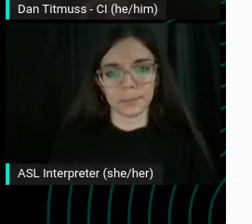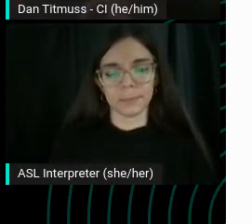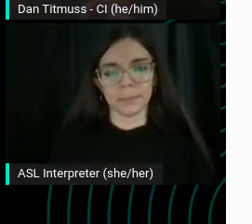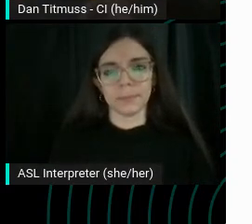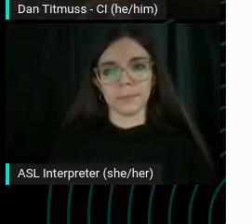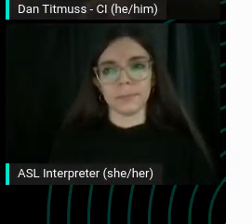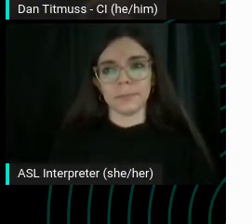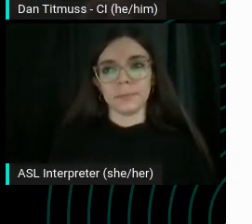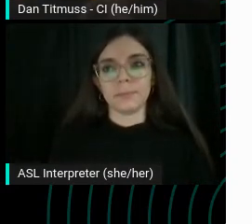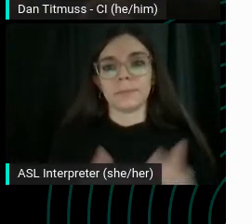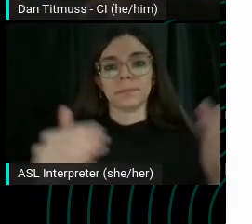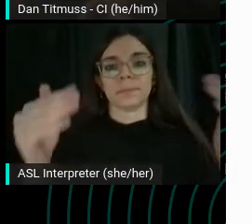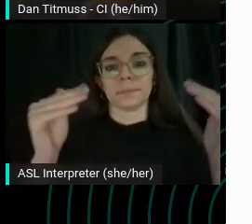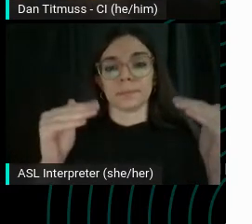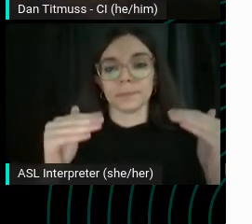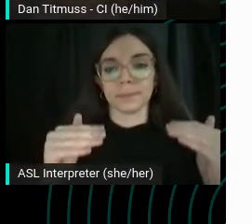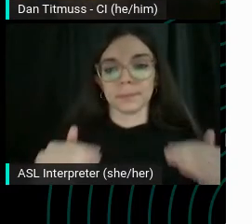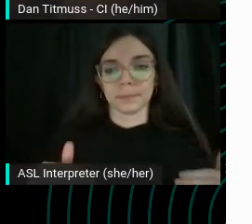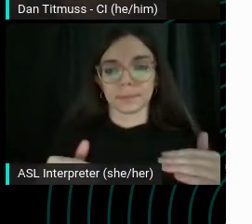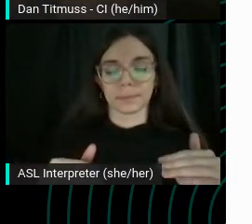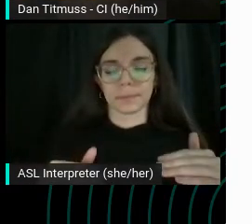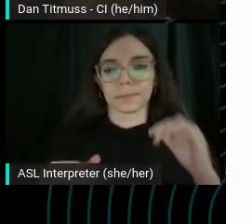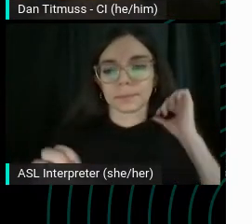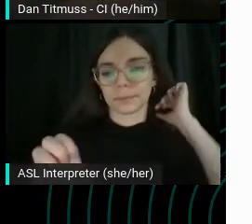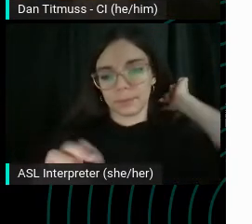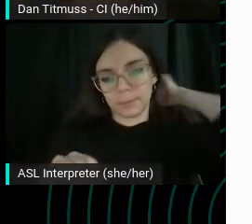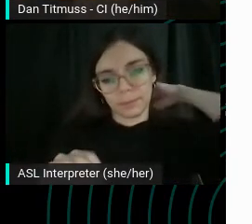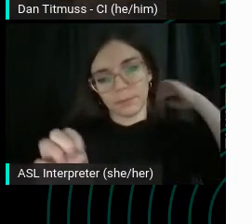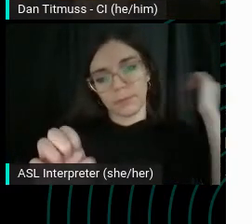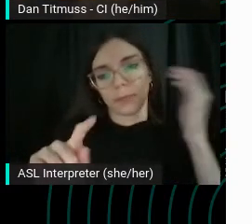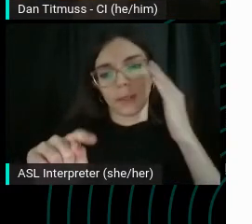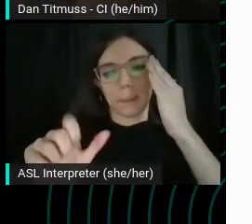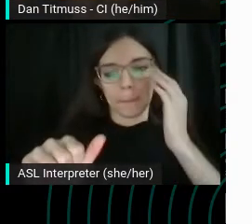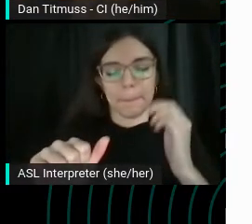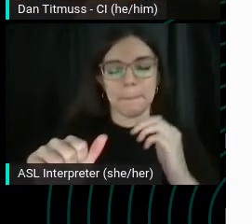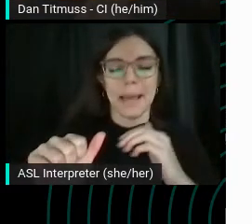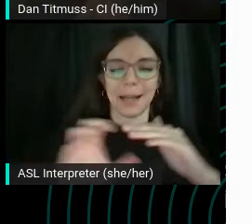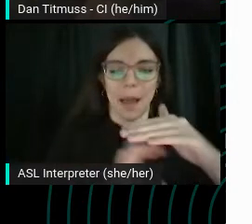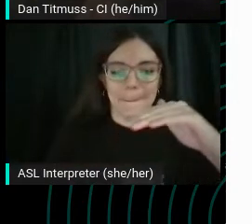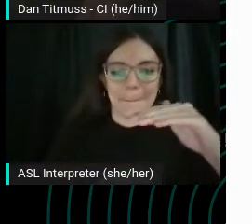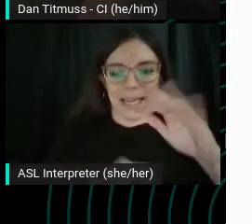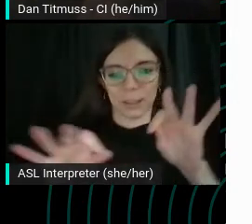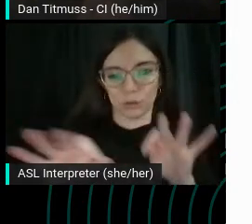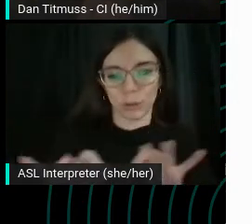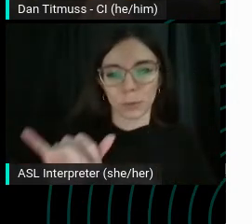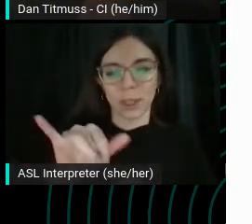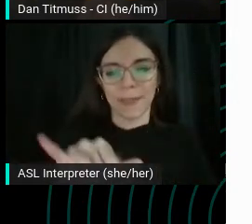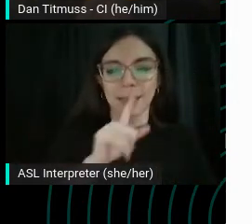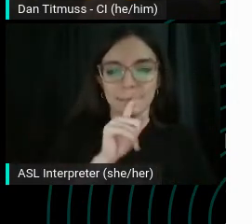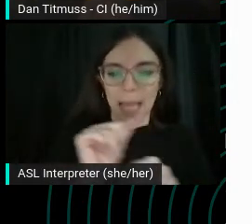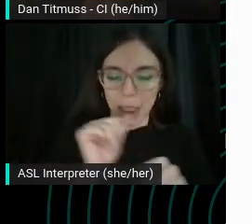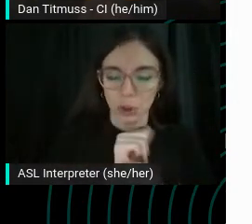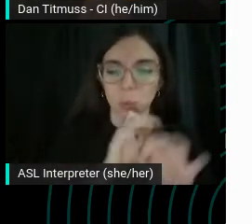Meta description is an accurate description of what you're going to find on the site.